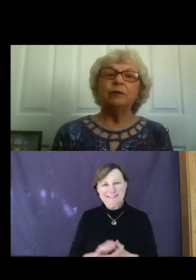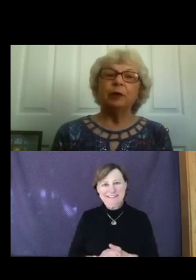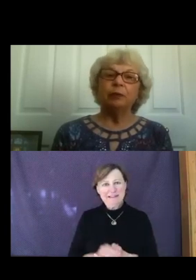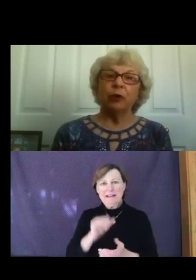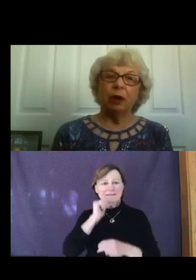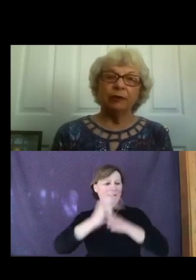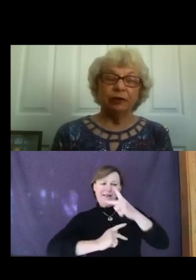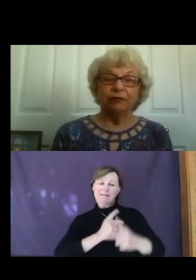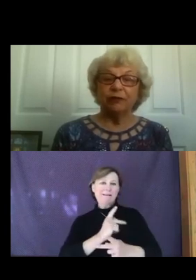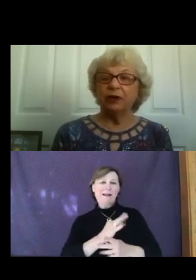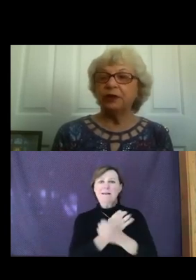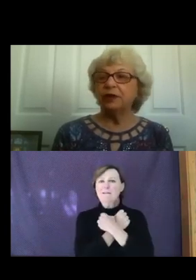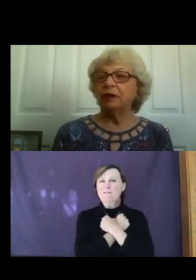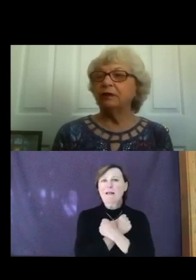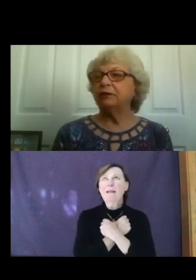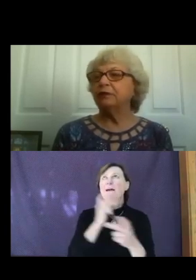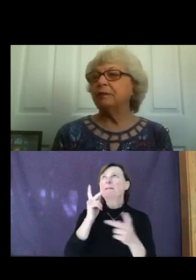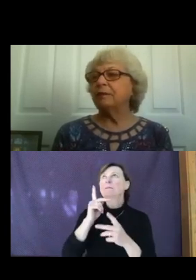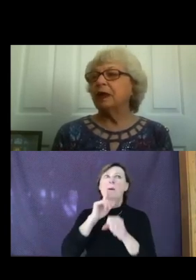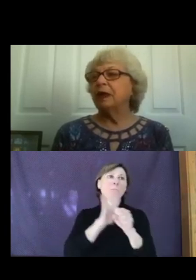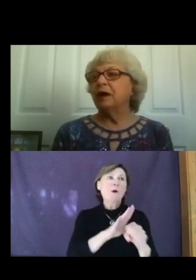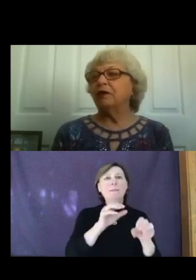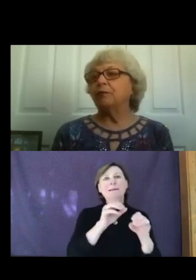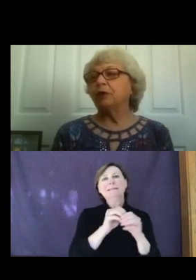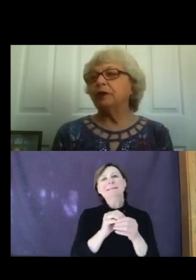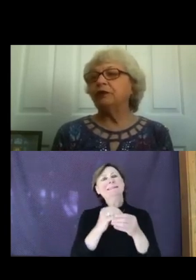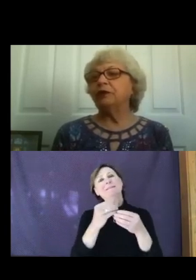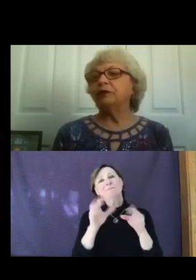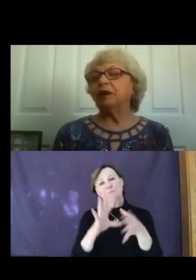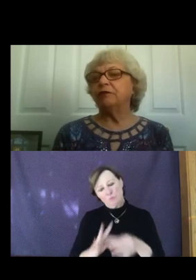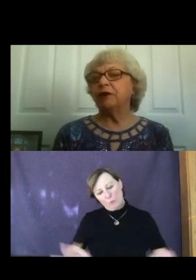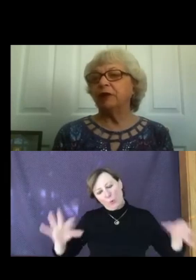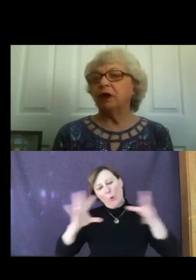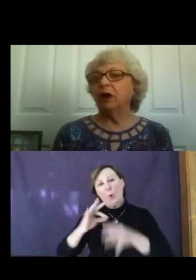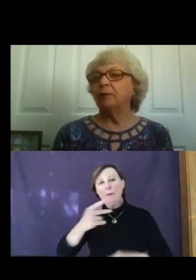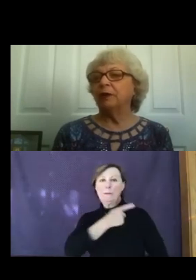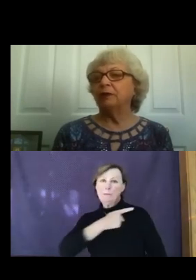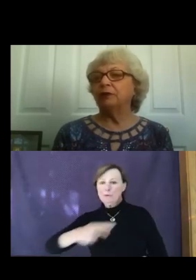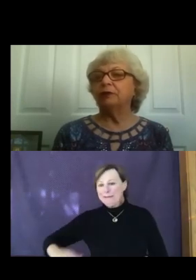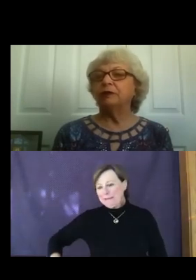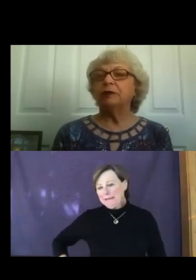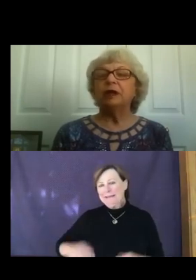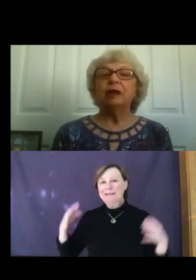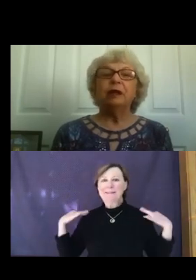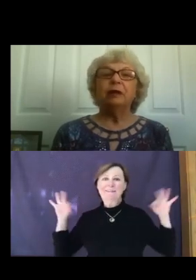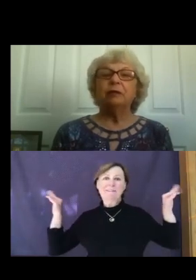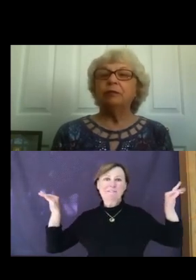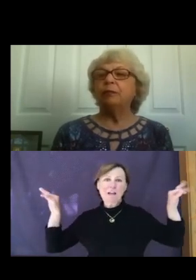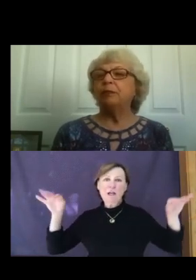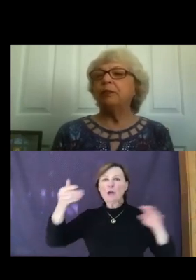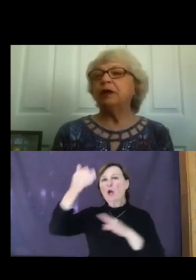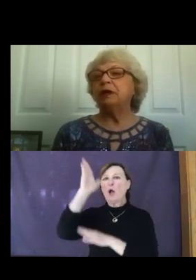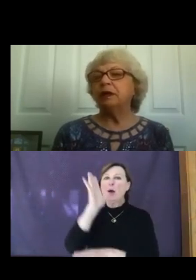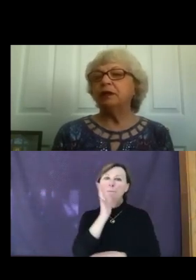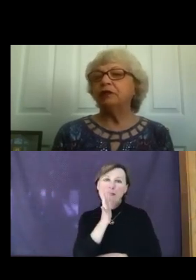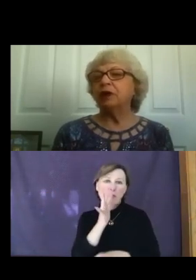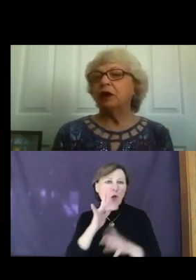been promised in fairytales, of princes and fairy godmothers, but it is the kind